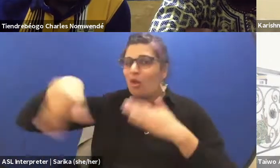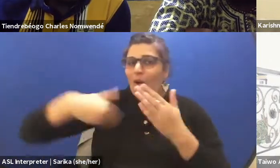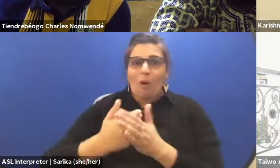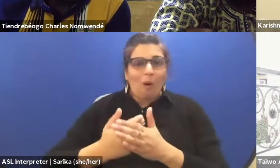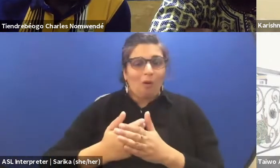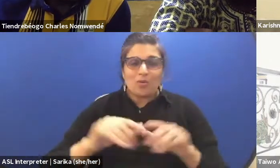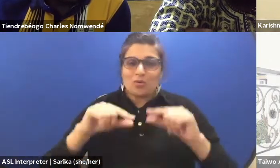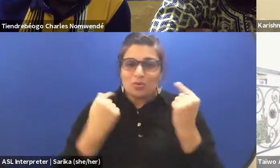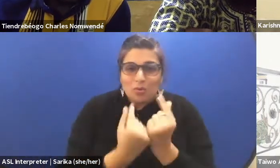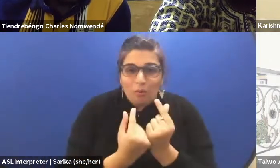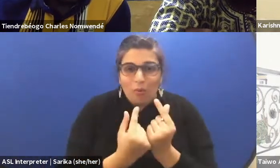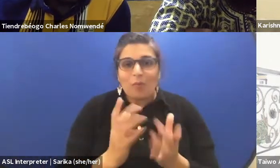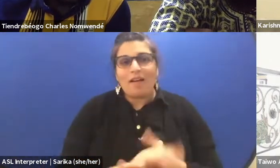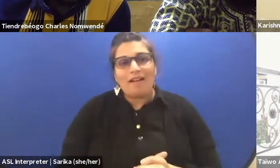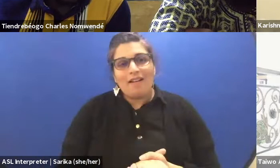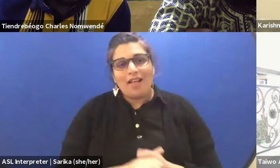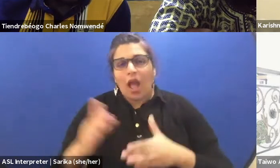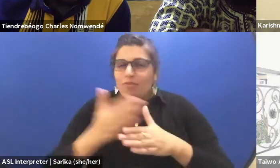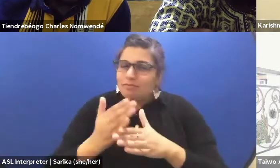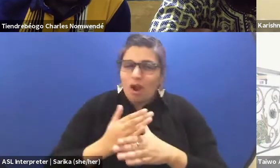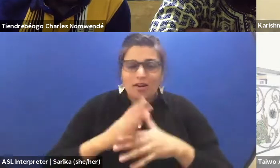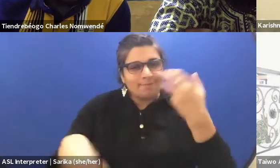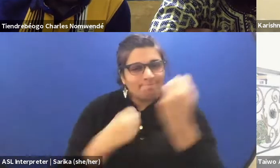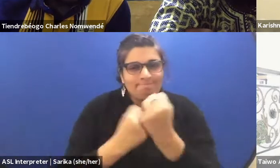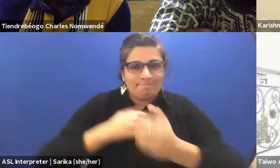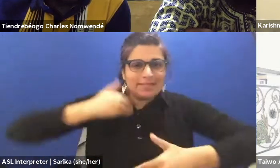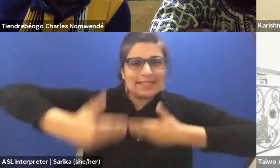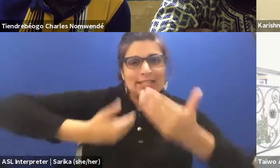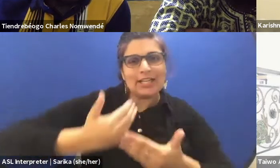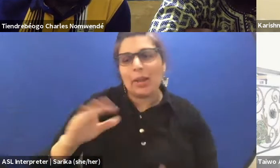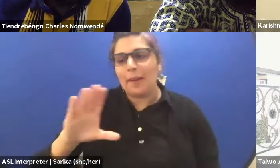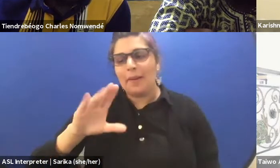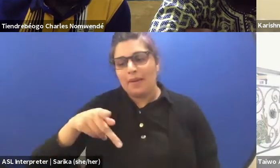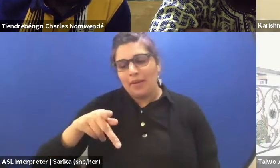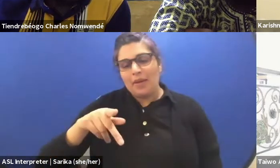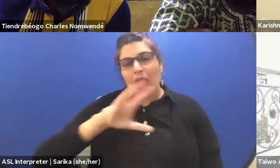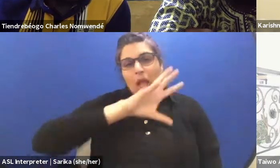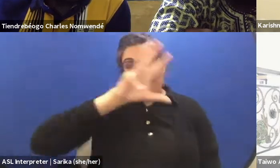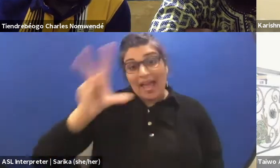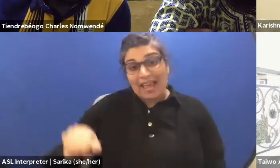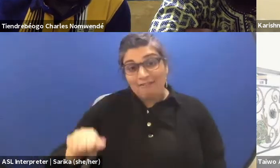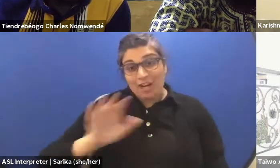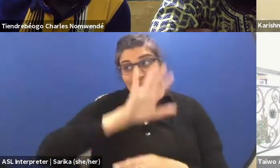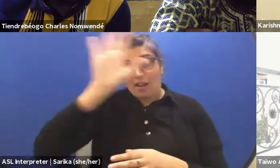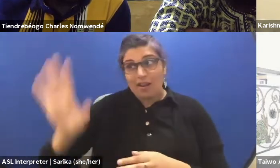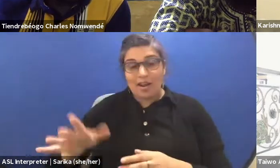And of course, to all the partners on this series, Pan-African Creative Exchange, safeword,